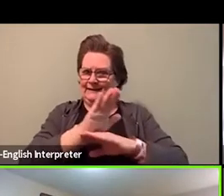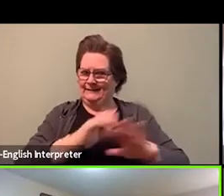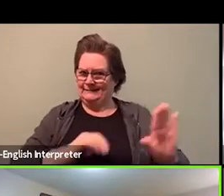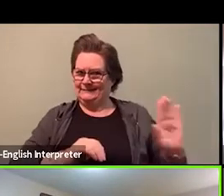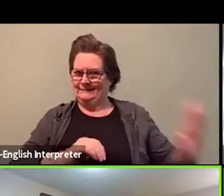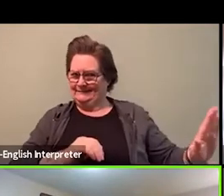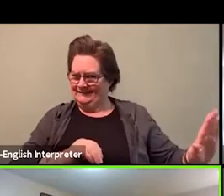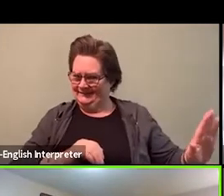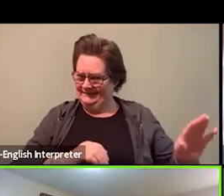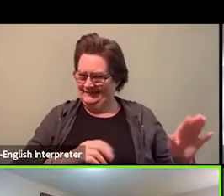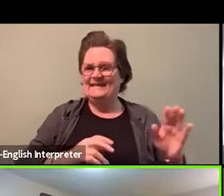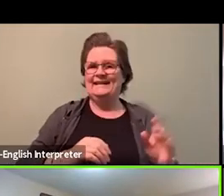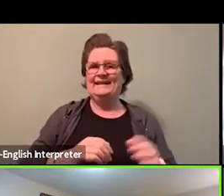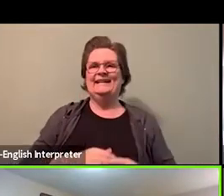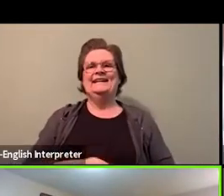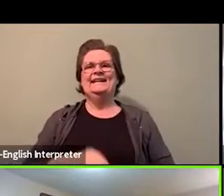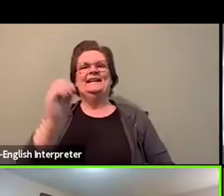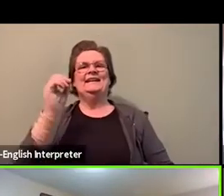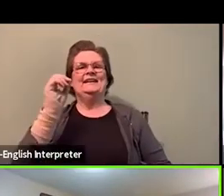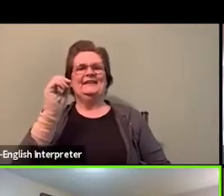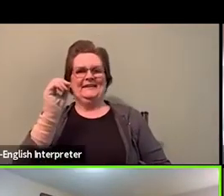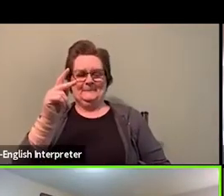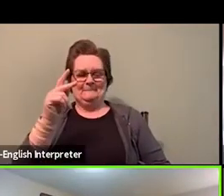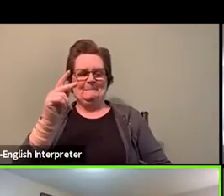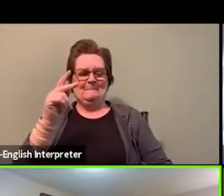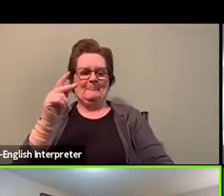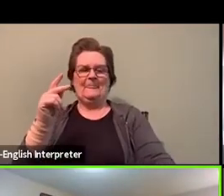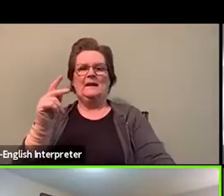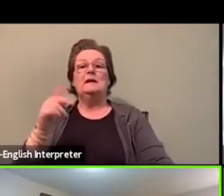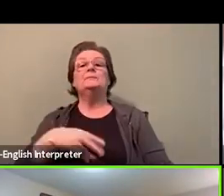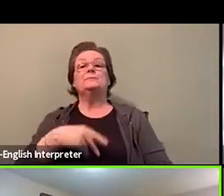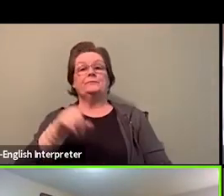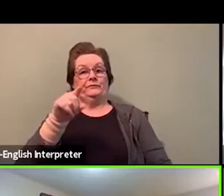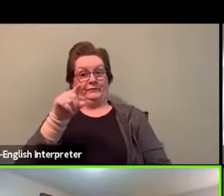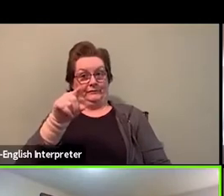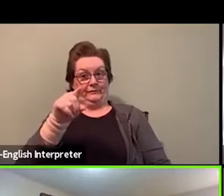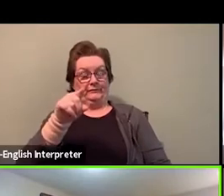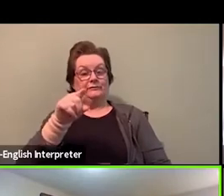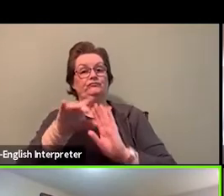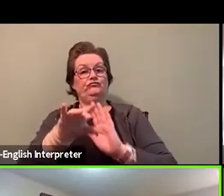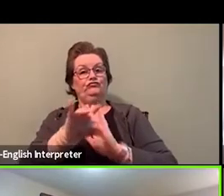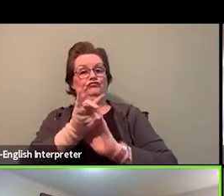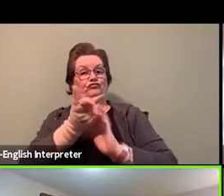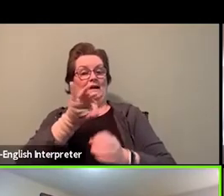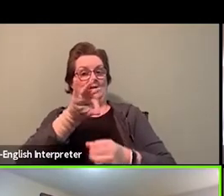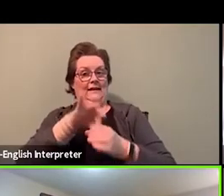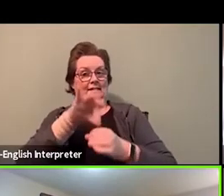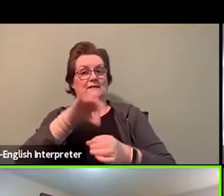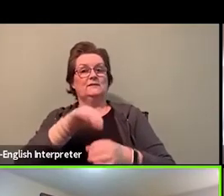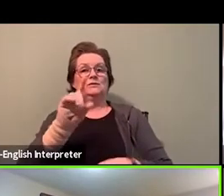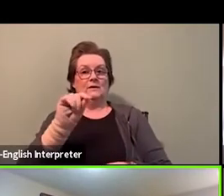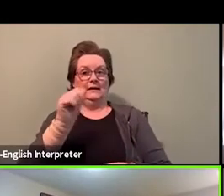Let me continue to introduce you by saying, you know, you were elected in the Ontario Legislature in 2018, with the Ontario NDP.